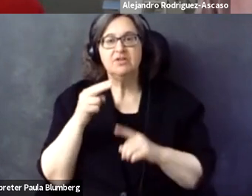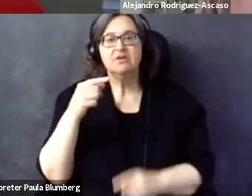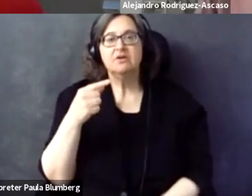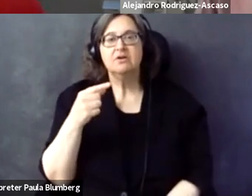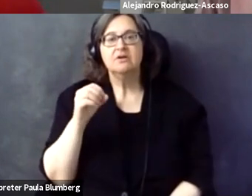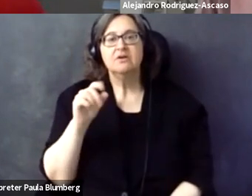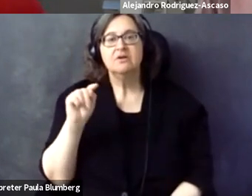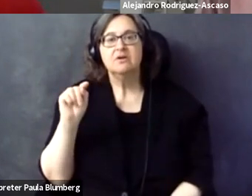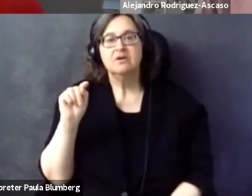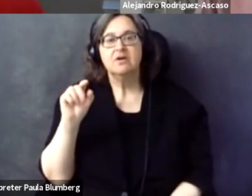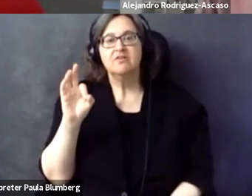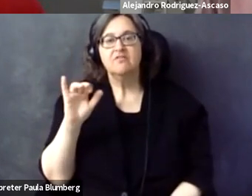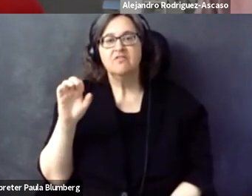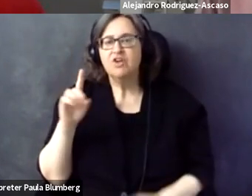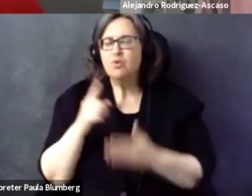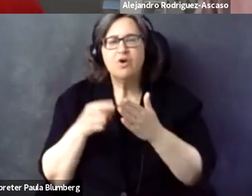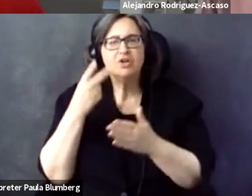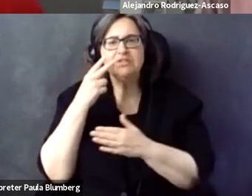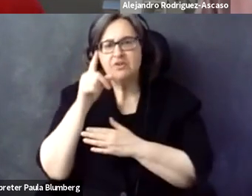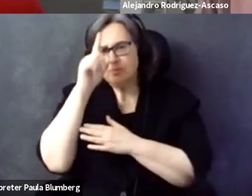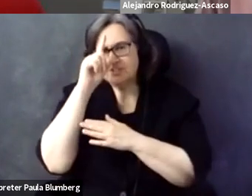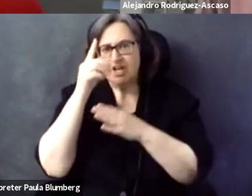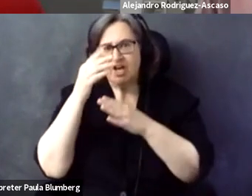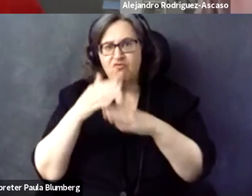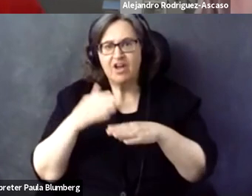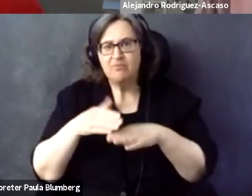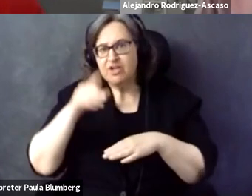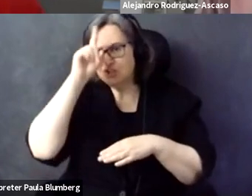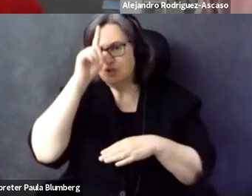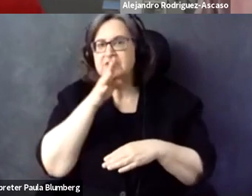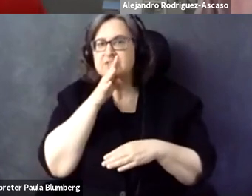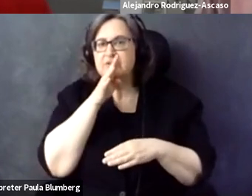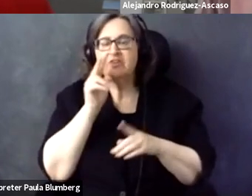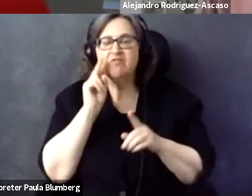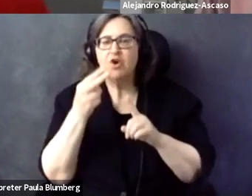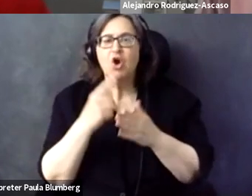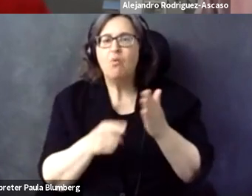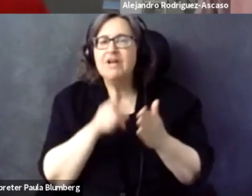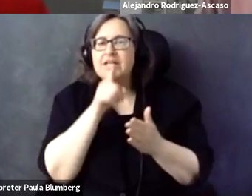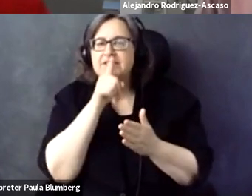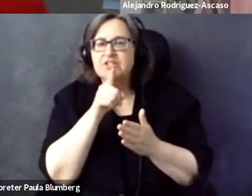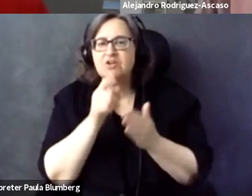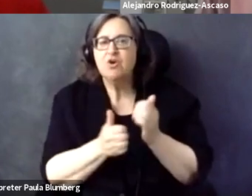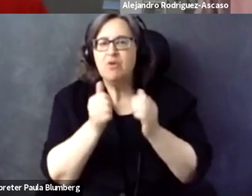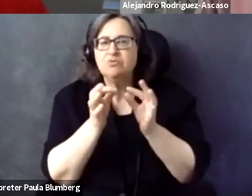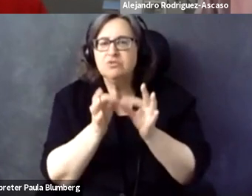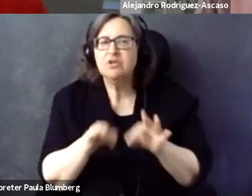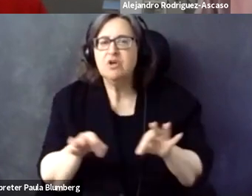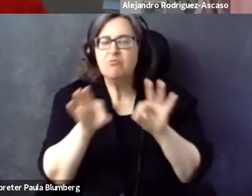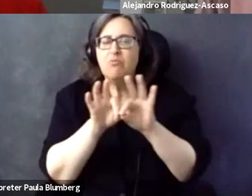So, from the IAAP perspective , Gottfried, what do you see from the German --